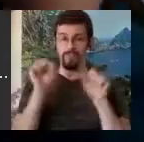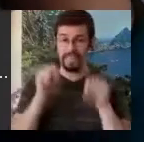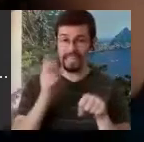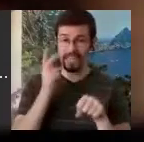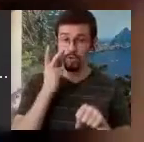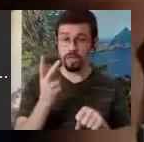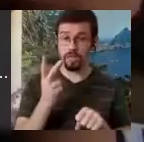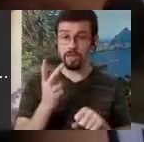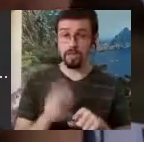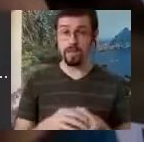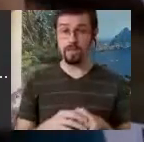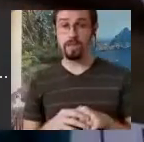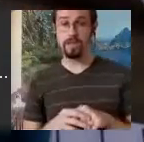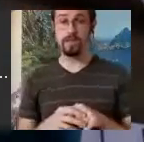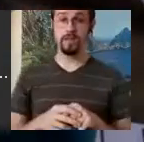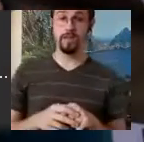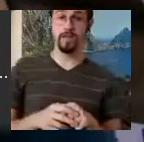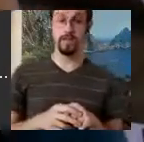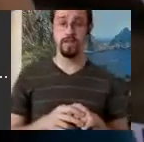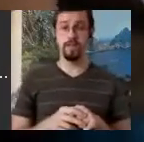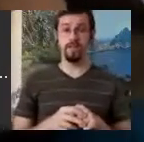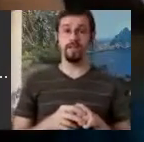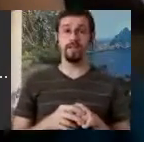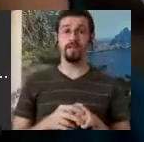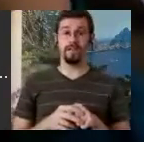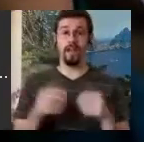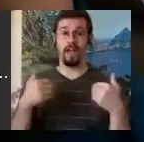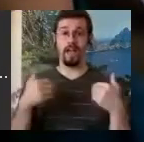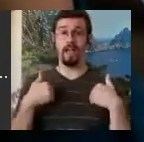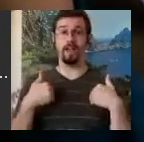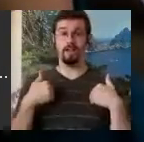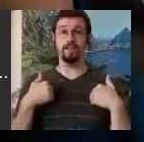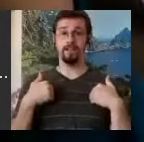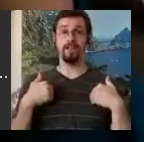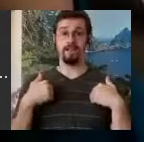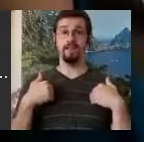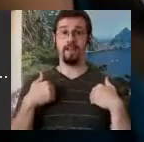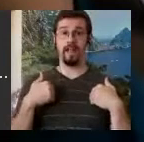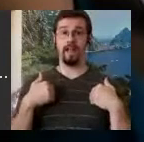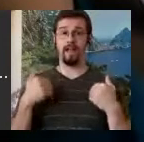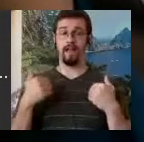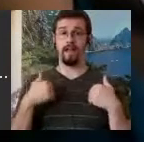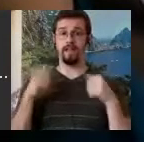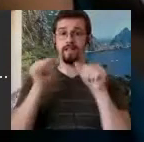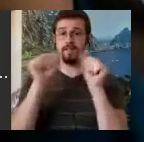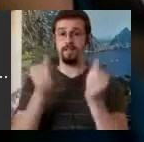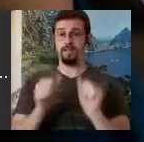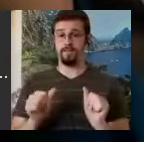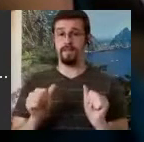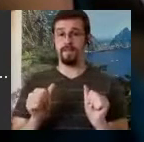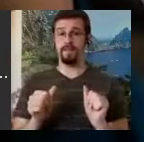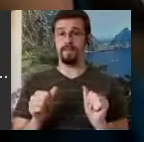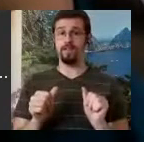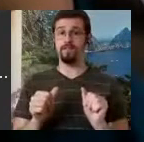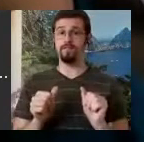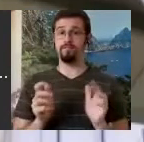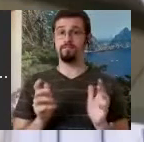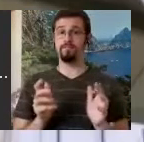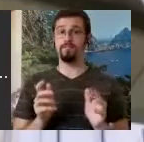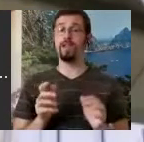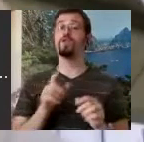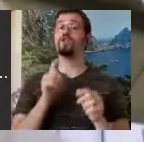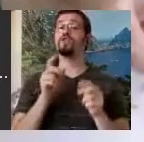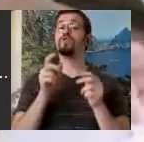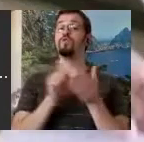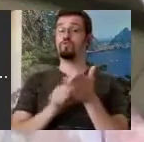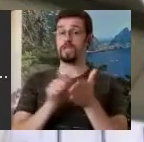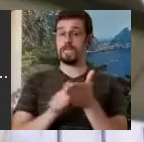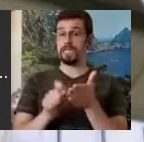was stick figures stick figures. It was written Receptively. Stanley the